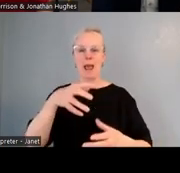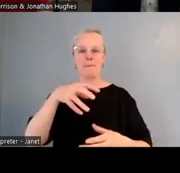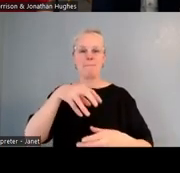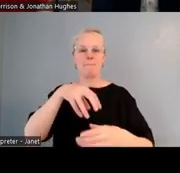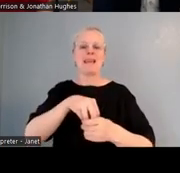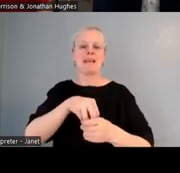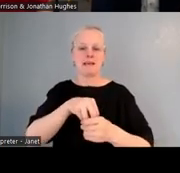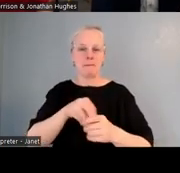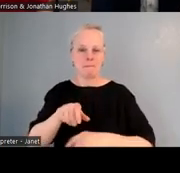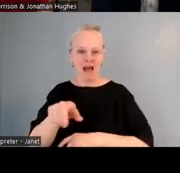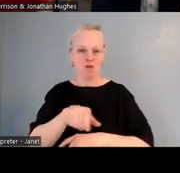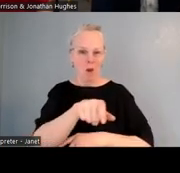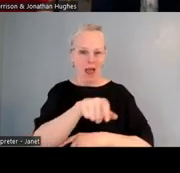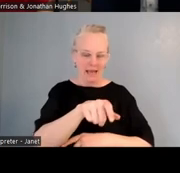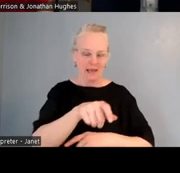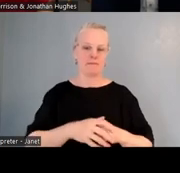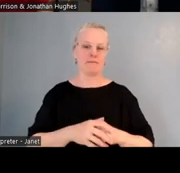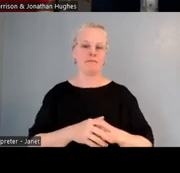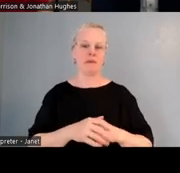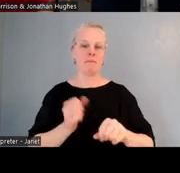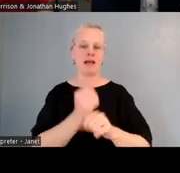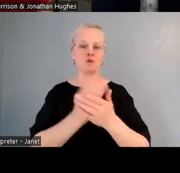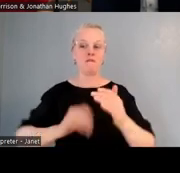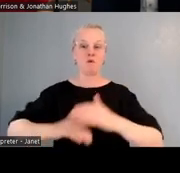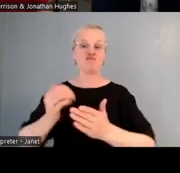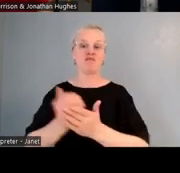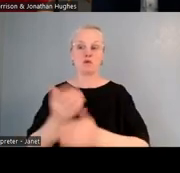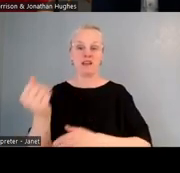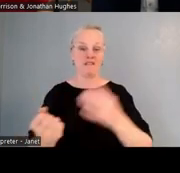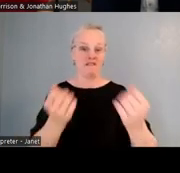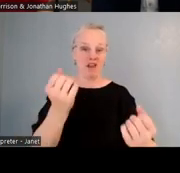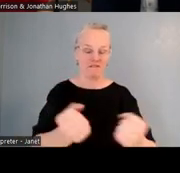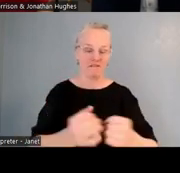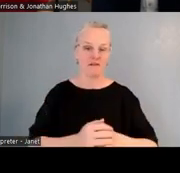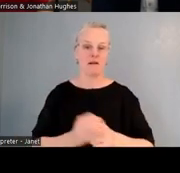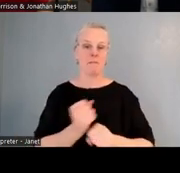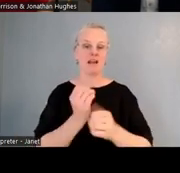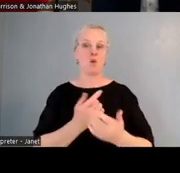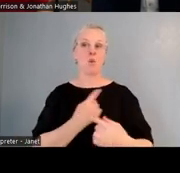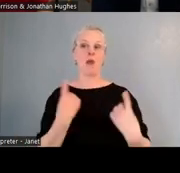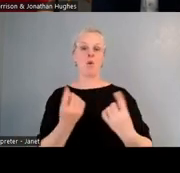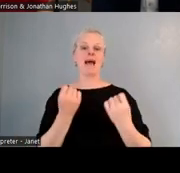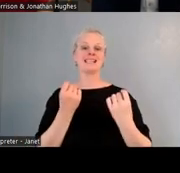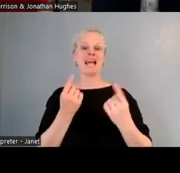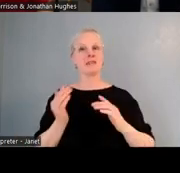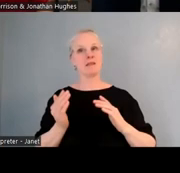through all aspects of the curriculum, to make sure we all understood where we're going, and where we're heading.